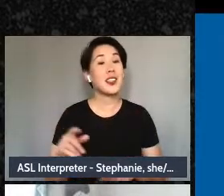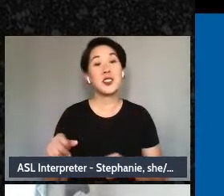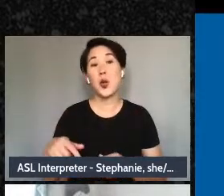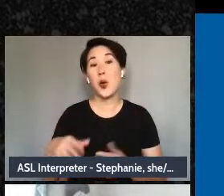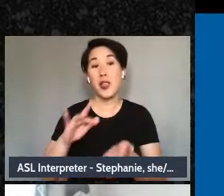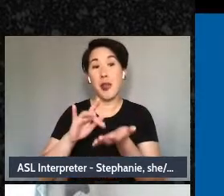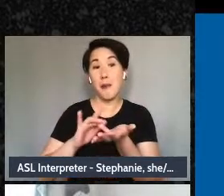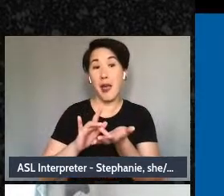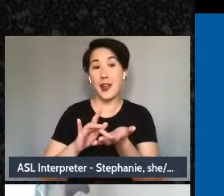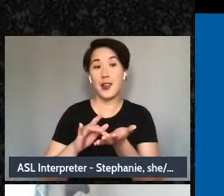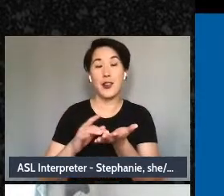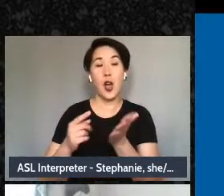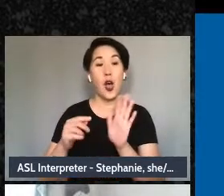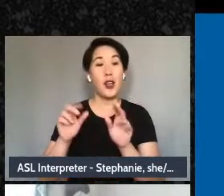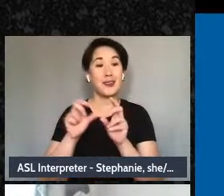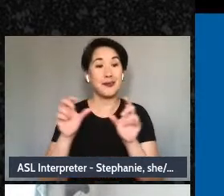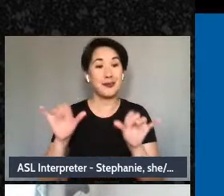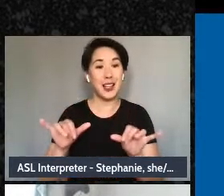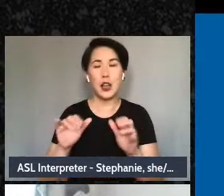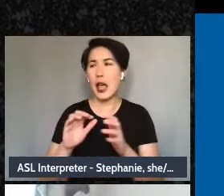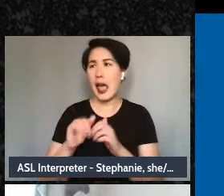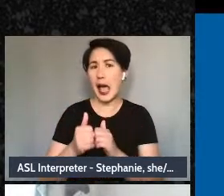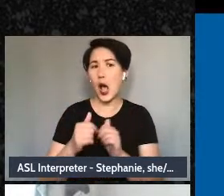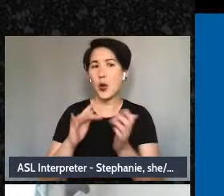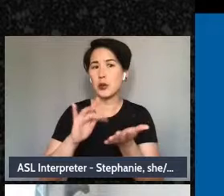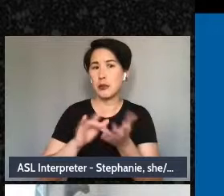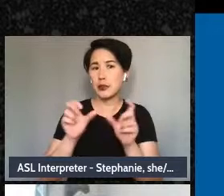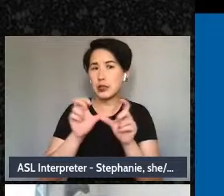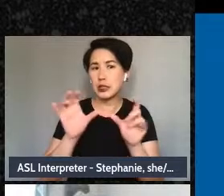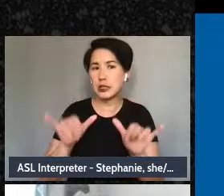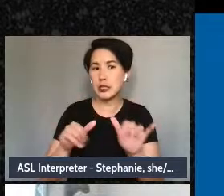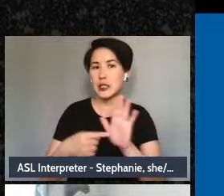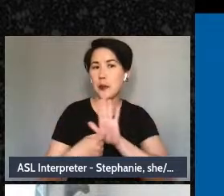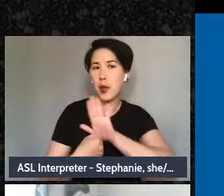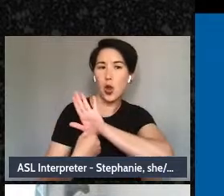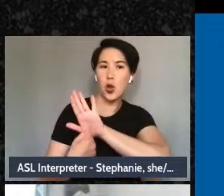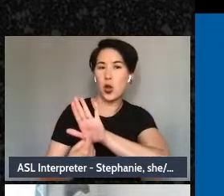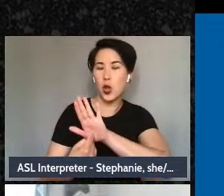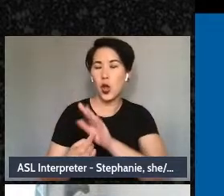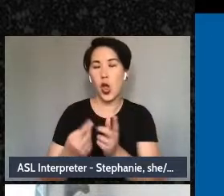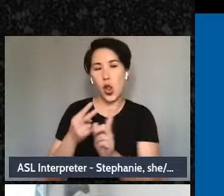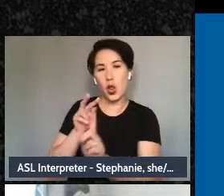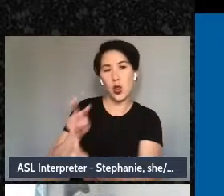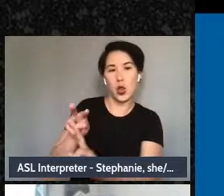how does the medical model - or how might the medical model read